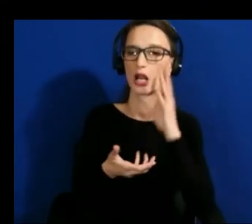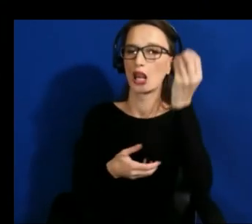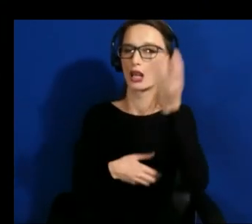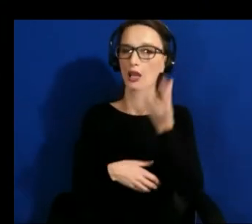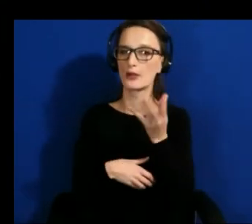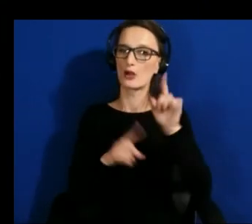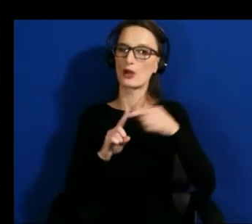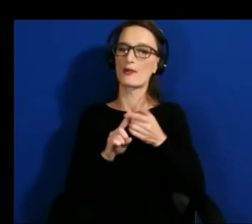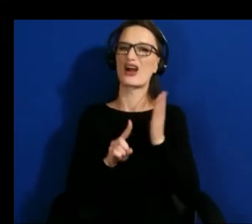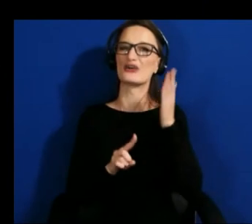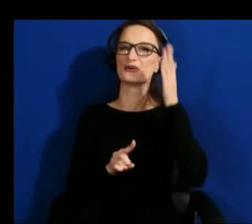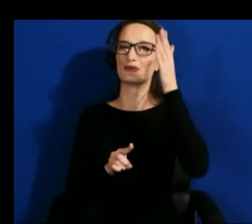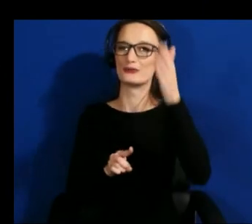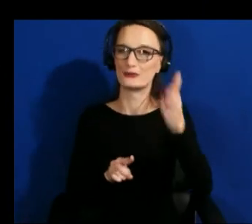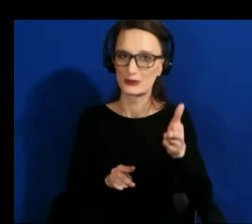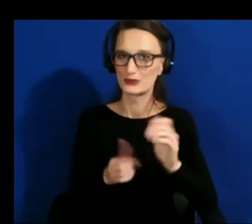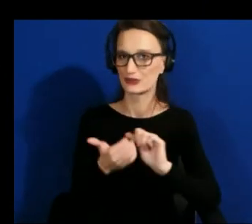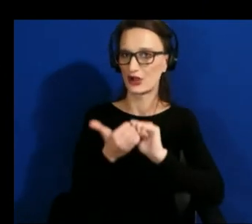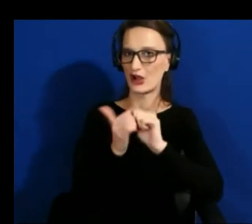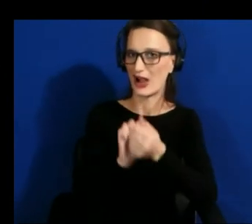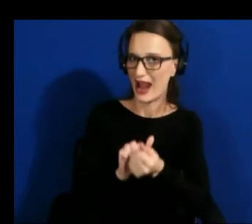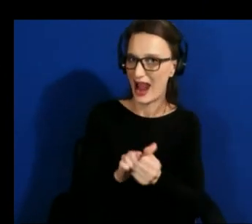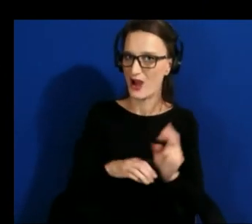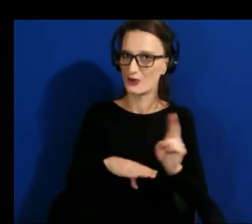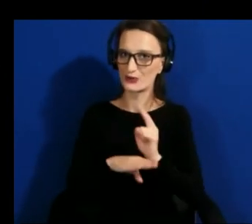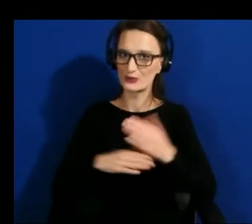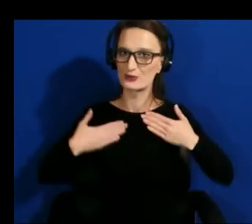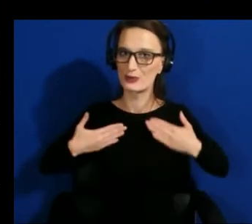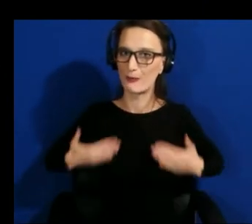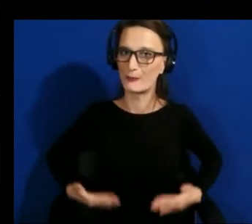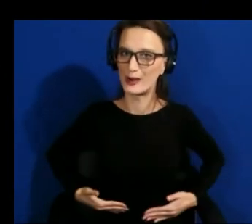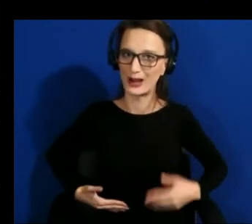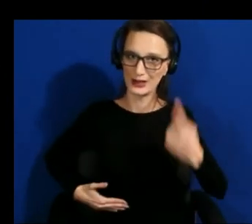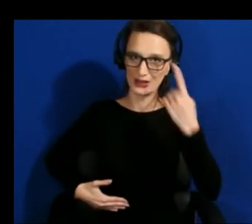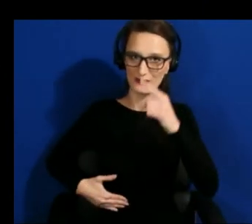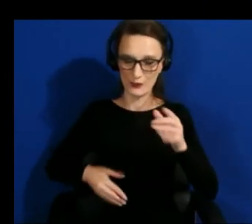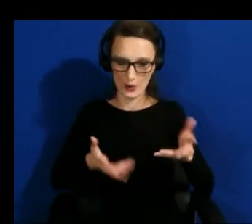how to enter how to use your body to interact with a moving object not just to hit it but like